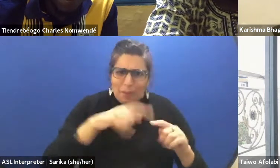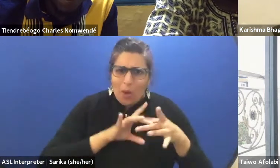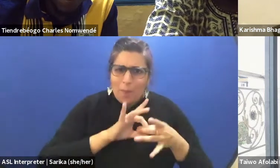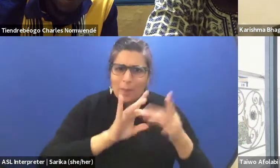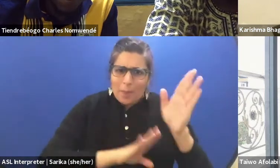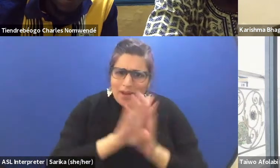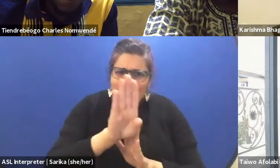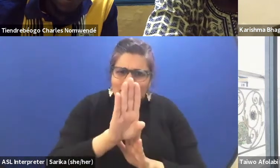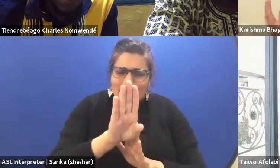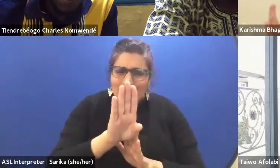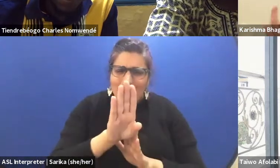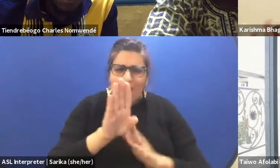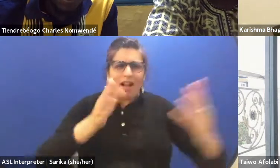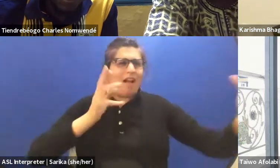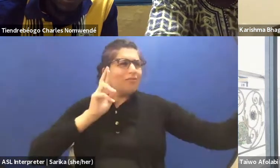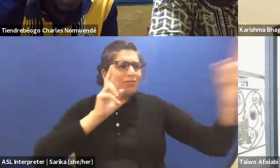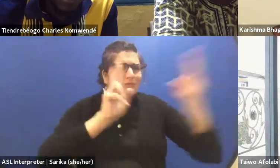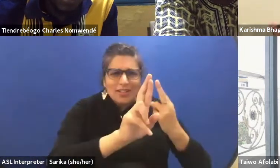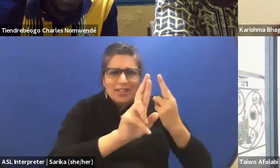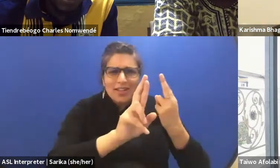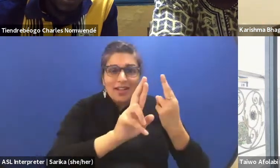building mutual respect, what are we really doing? What is the point?